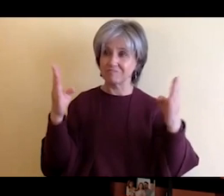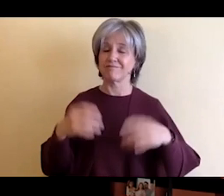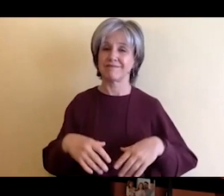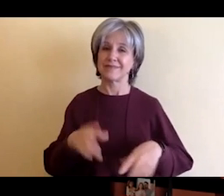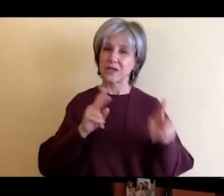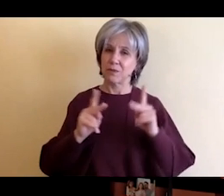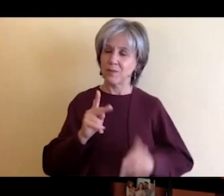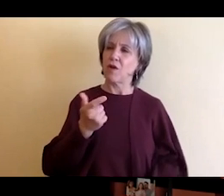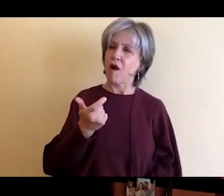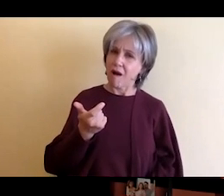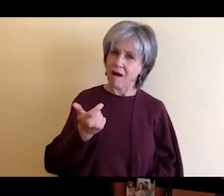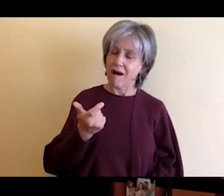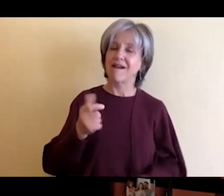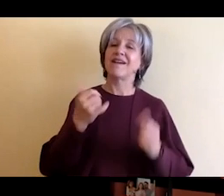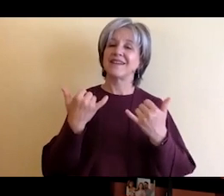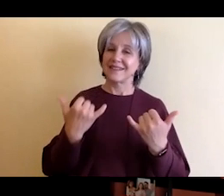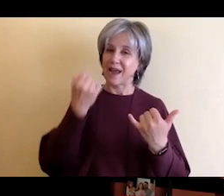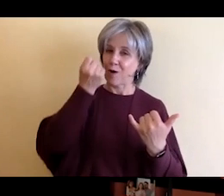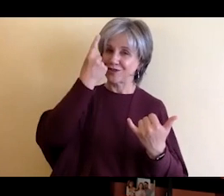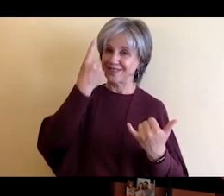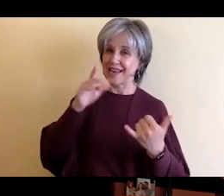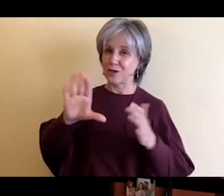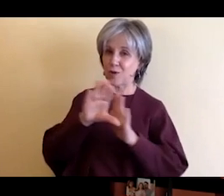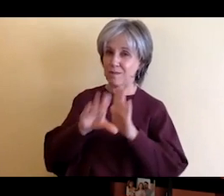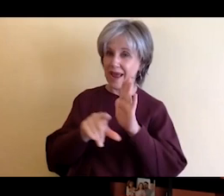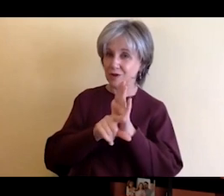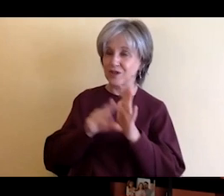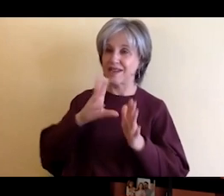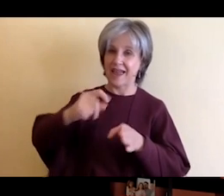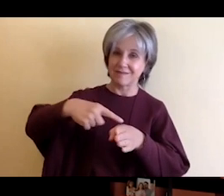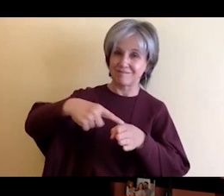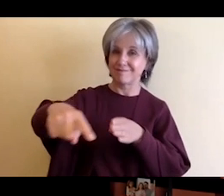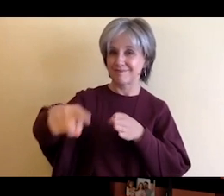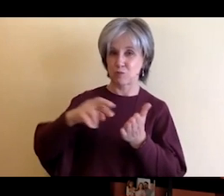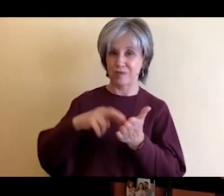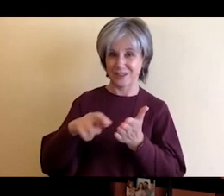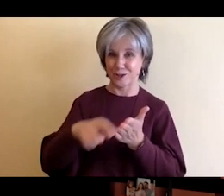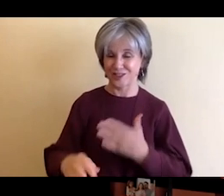your area of expertise and research. One of the goals of our conversation